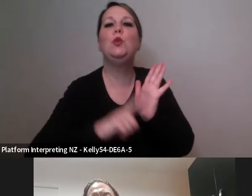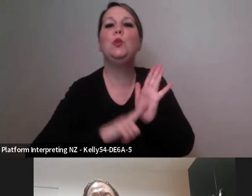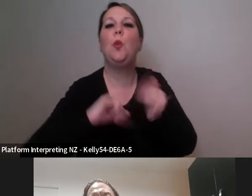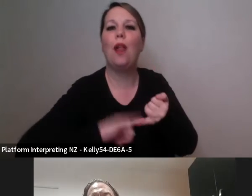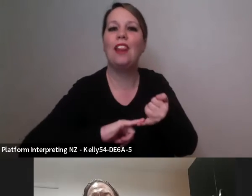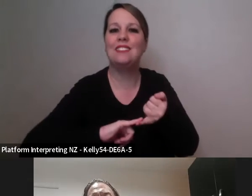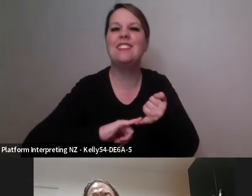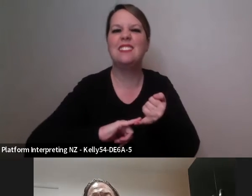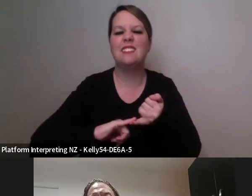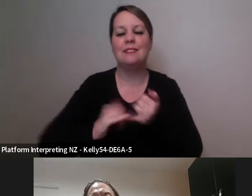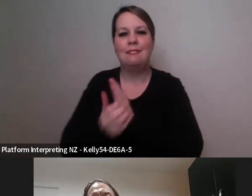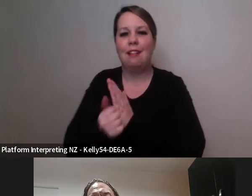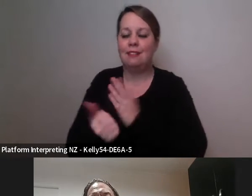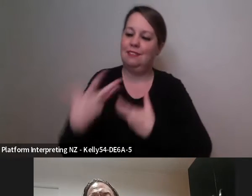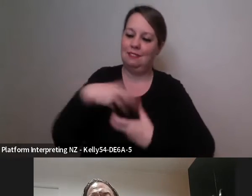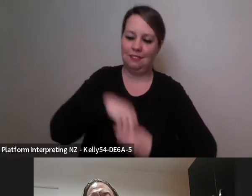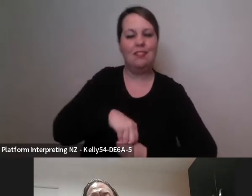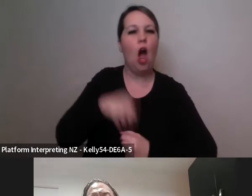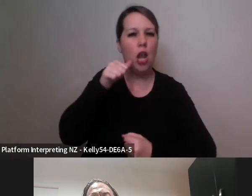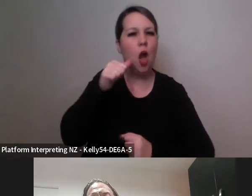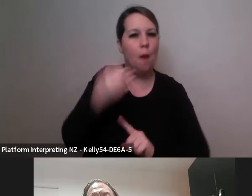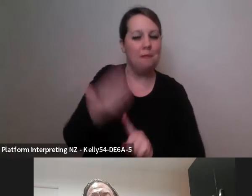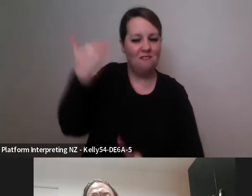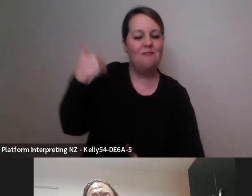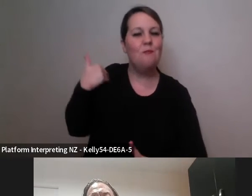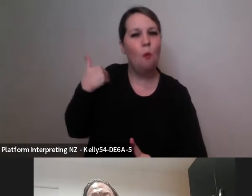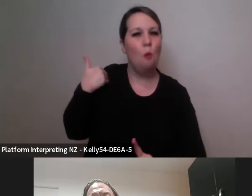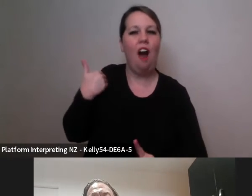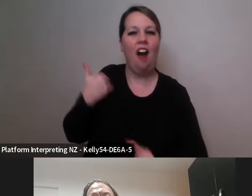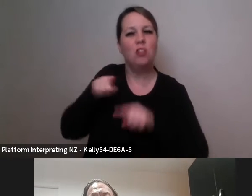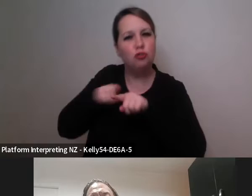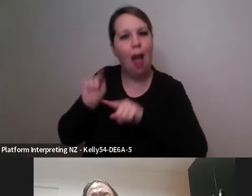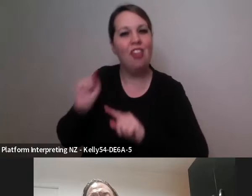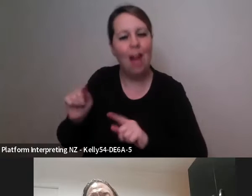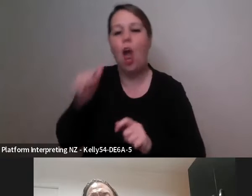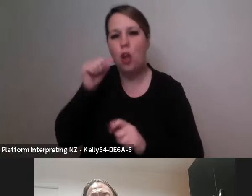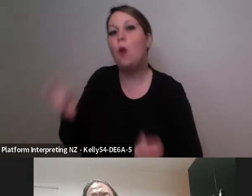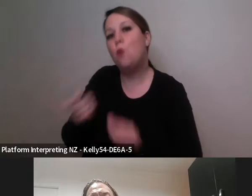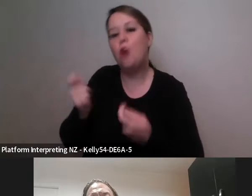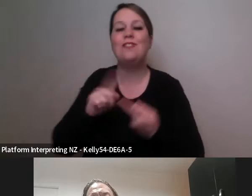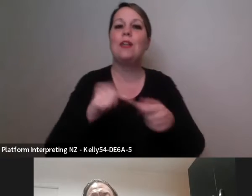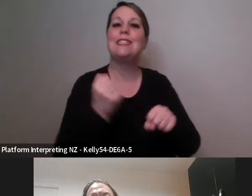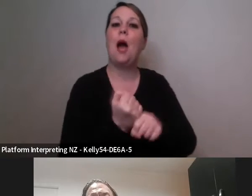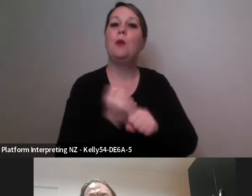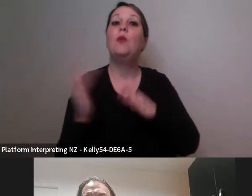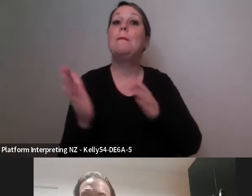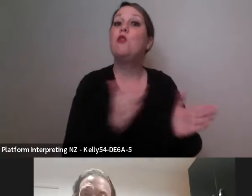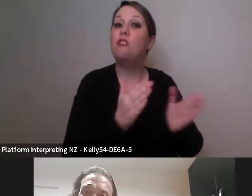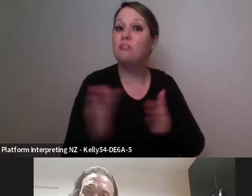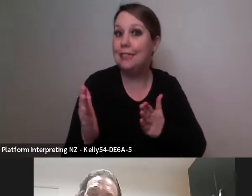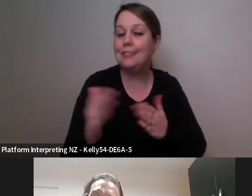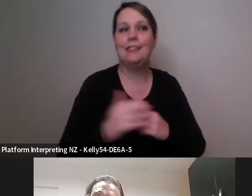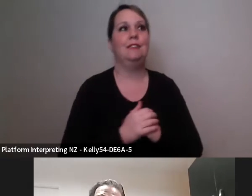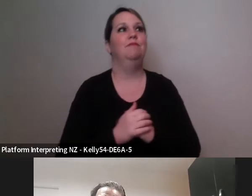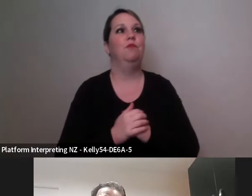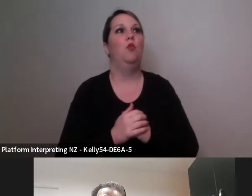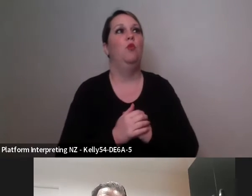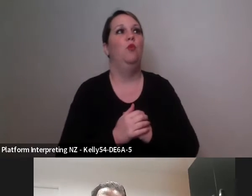or an exercise or movement I know or I have an idea about the type of movement that that